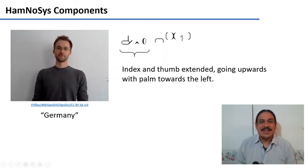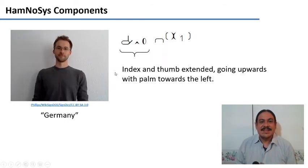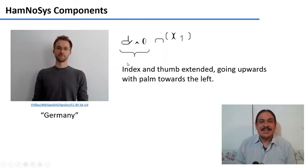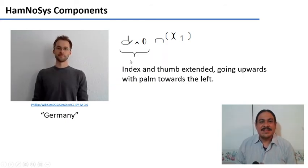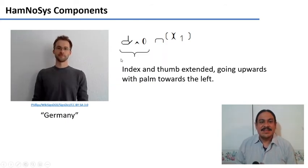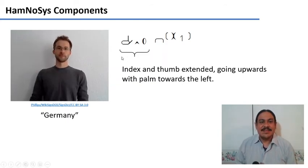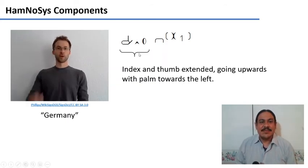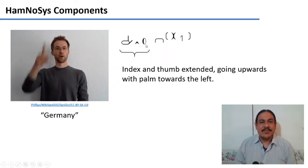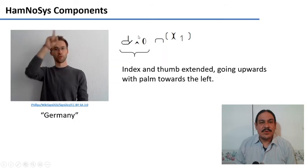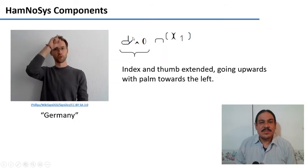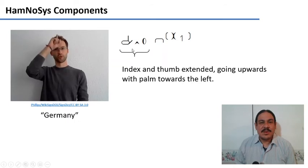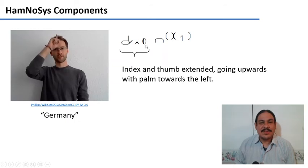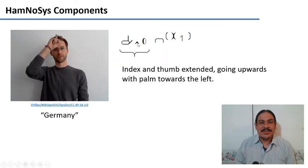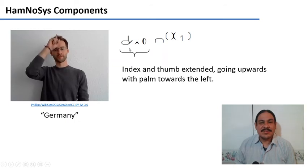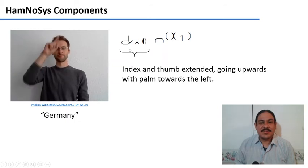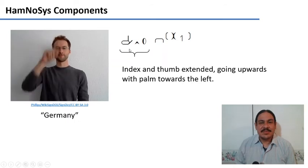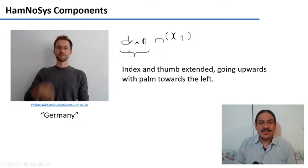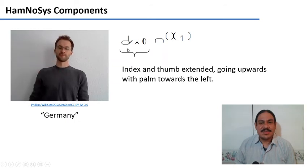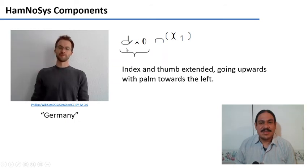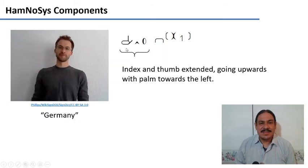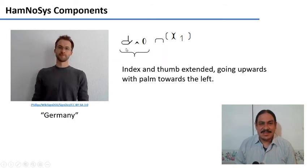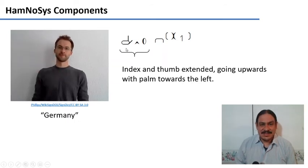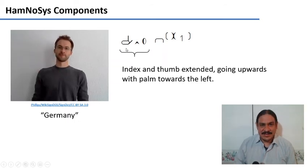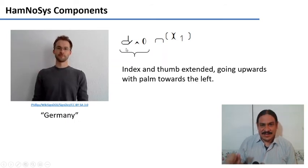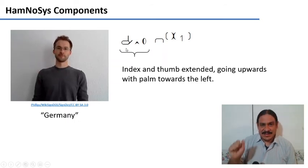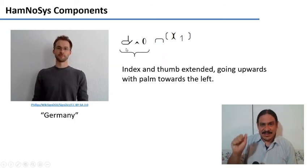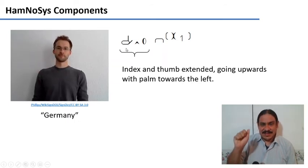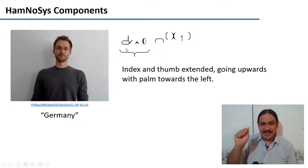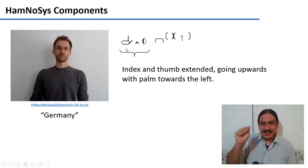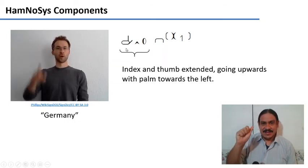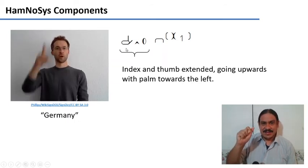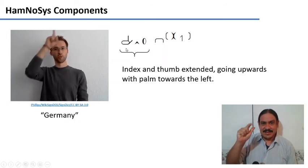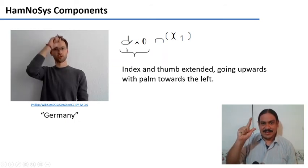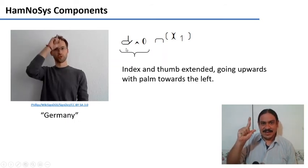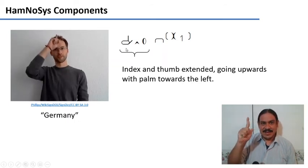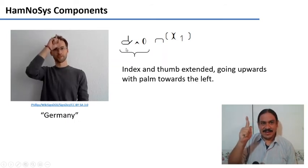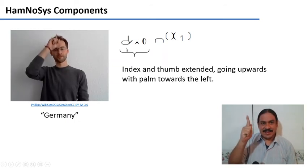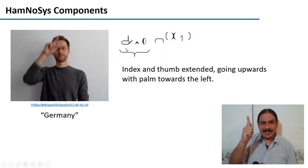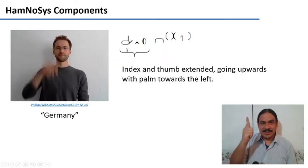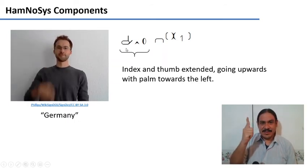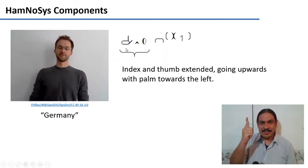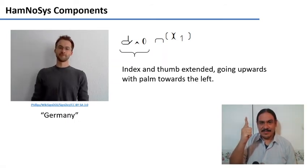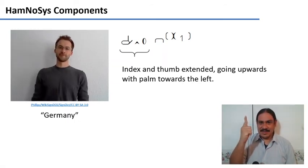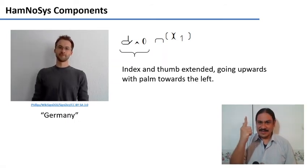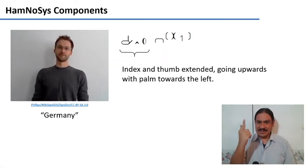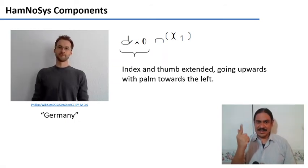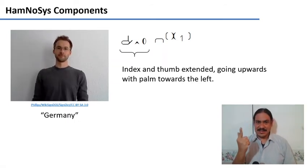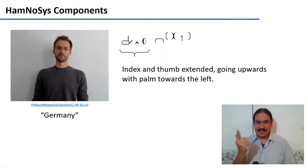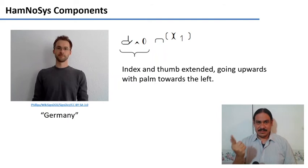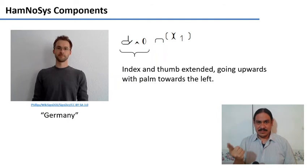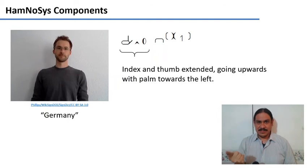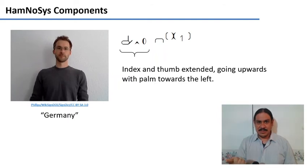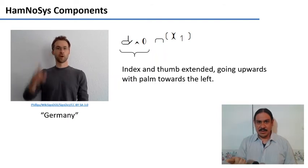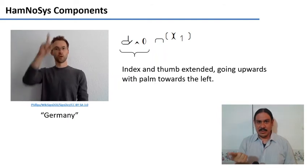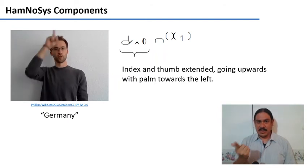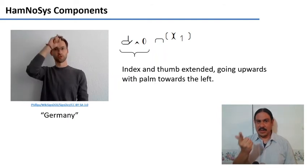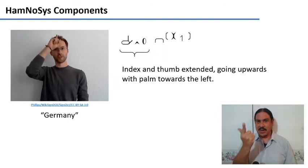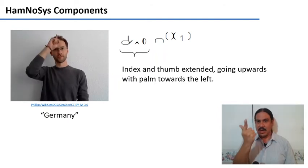so i start like this the second part of the transcription tells you that you need to touch your forehead